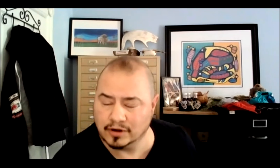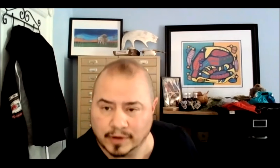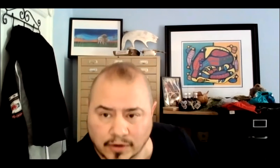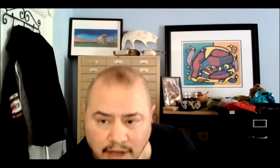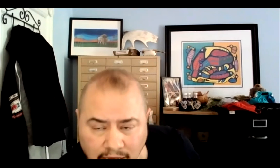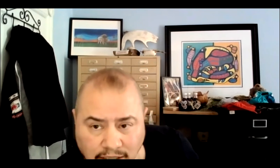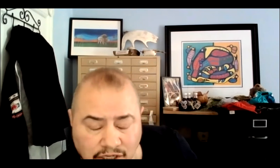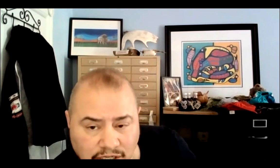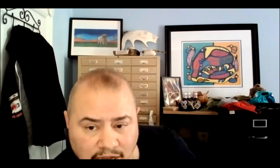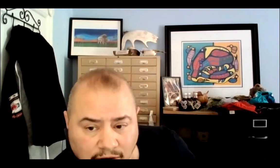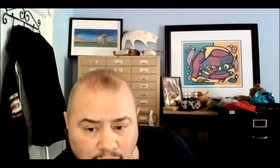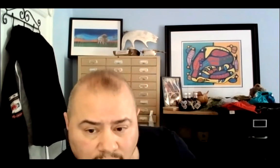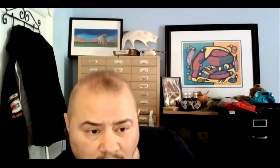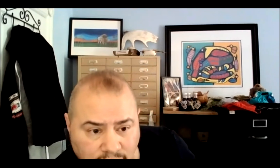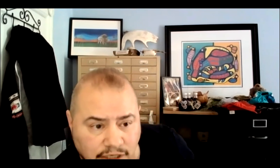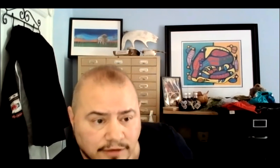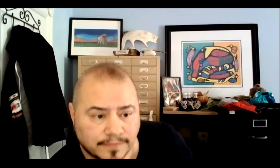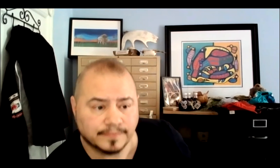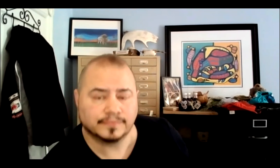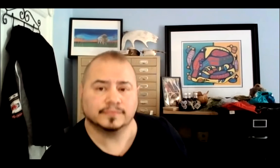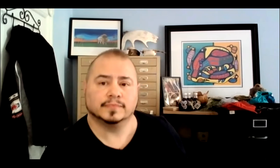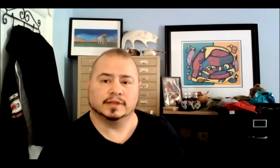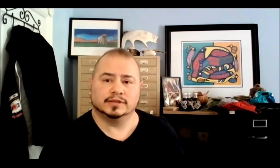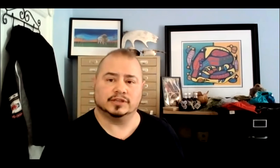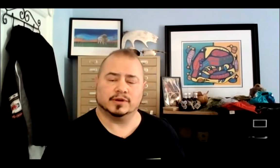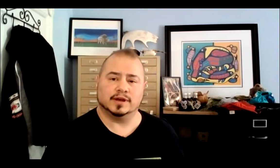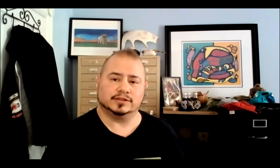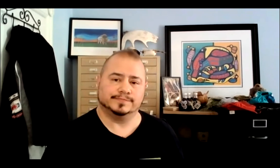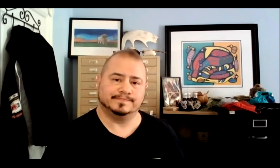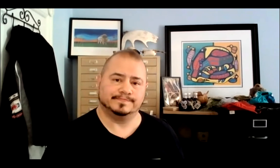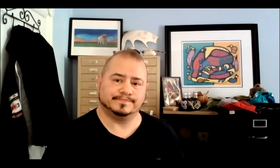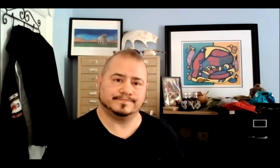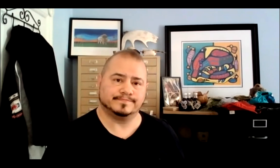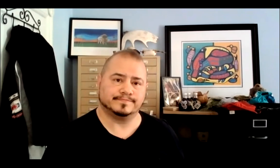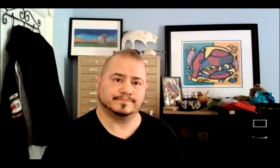and learn about Indigenous agroecology. Chi-miigwech.